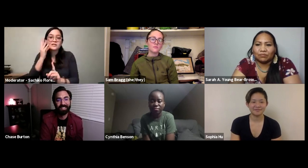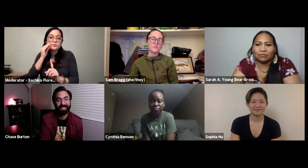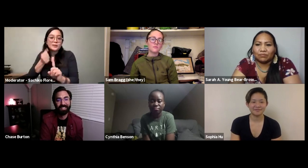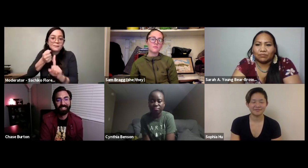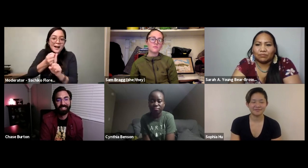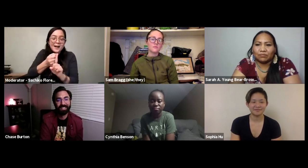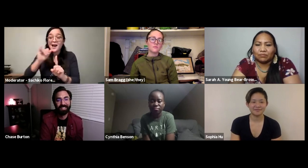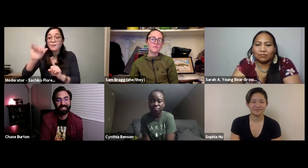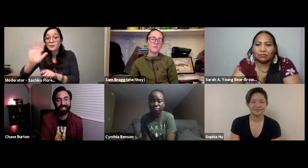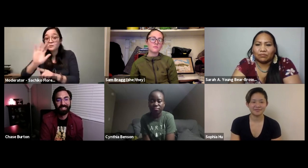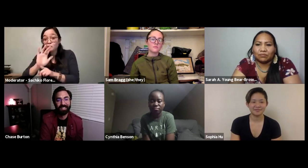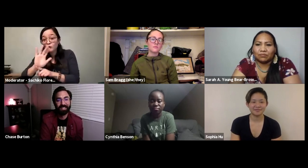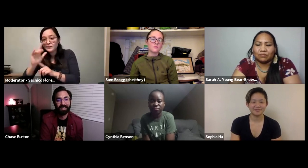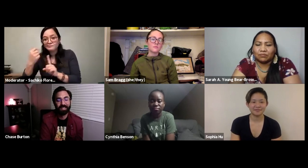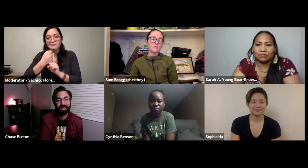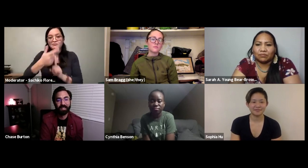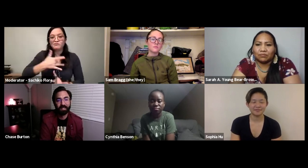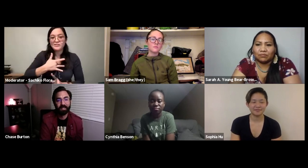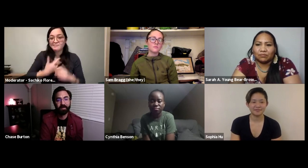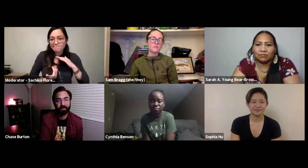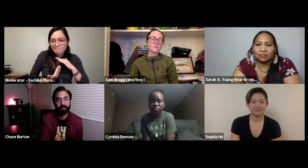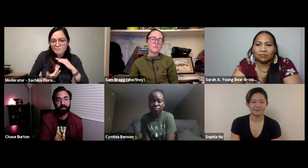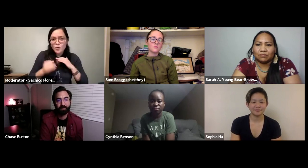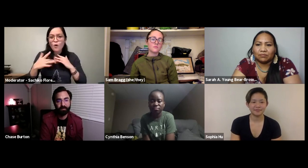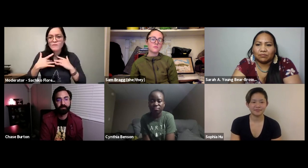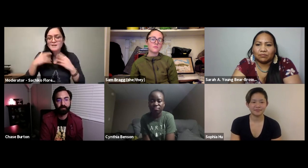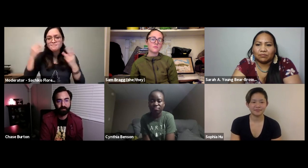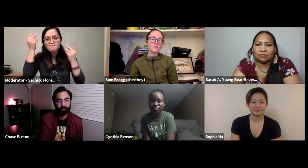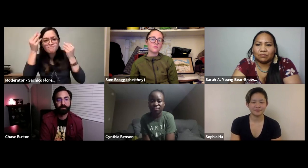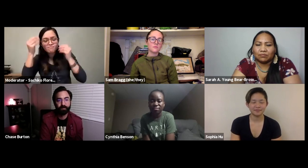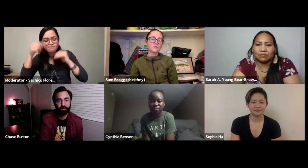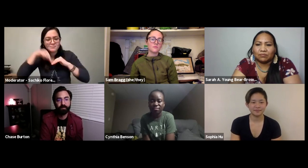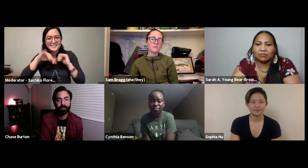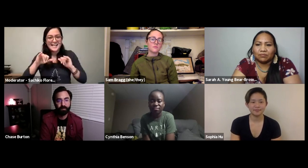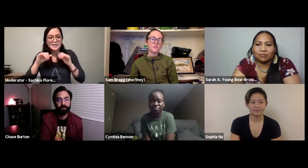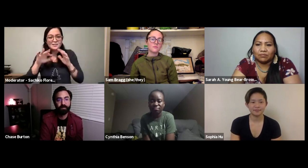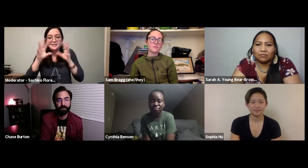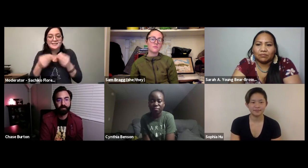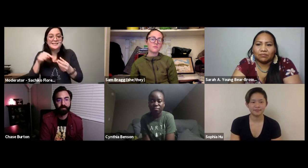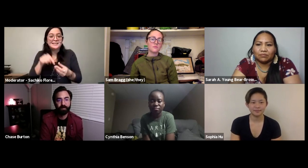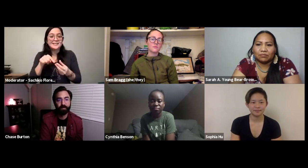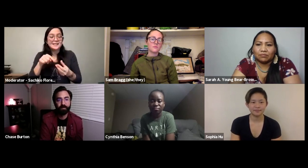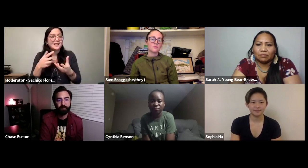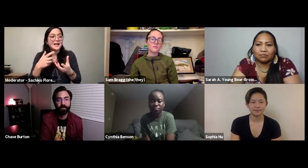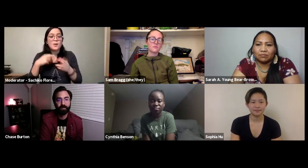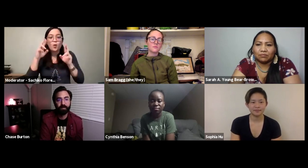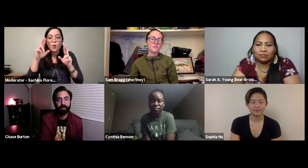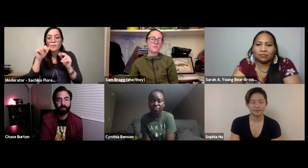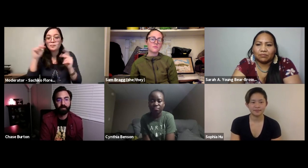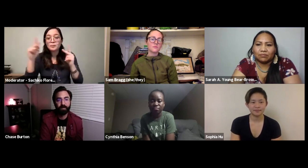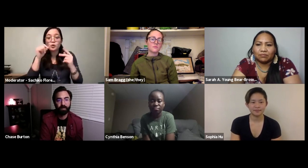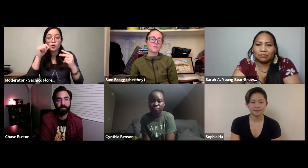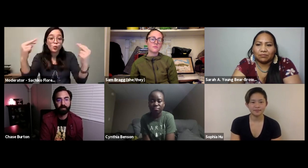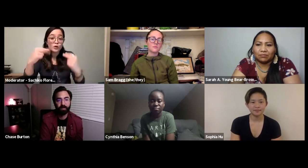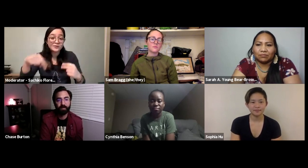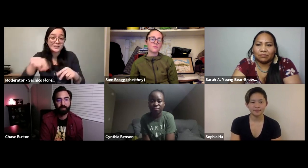for being involved today and talking about your experience with watching the film. I